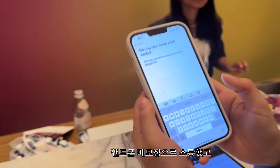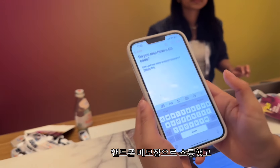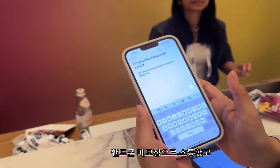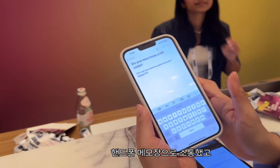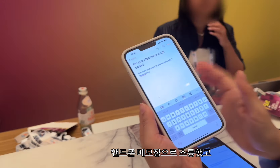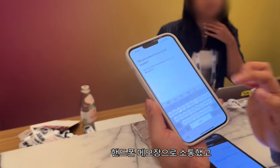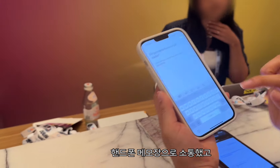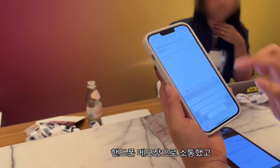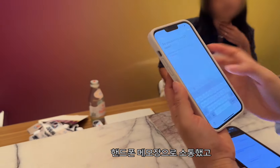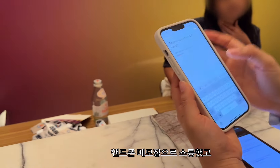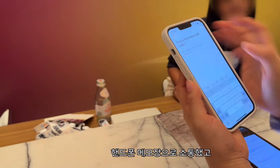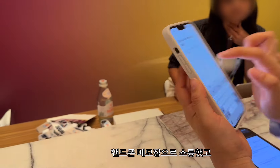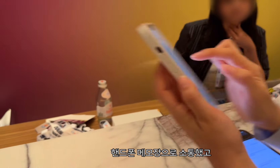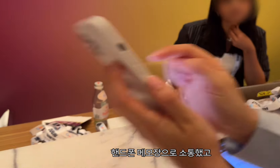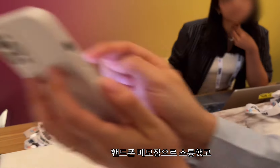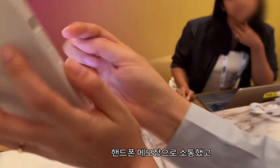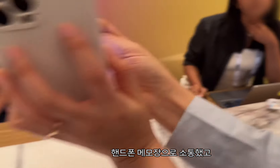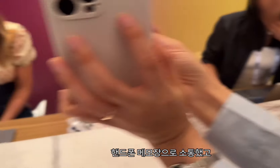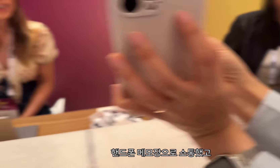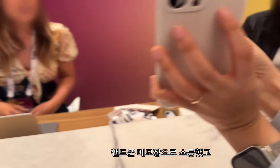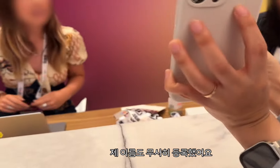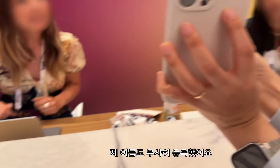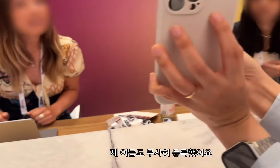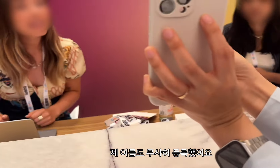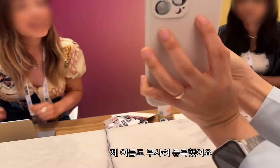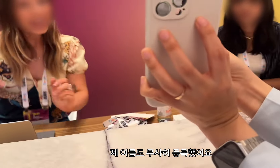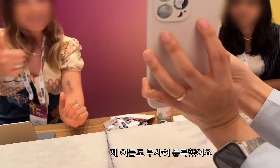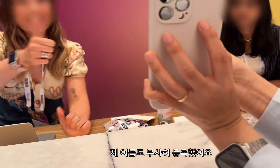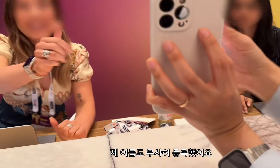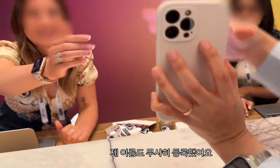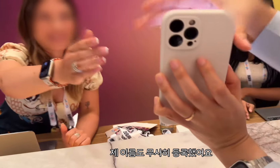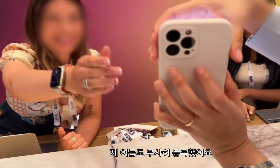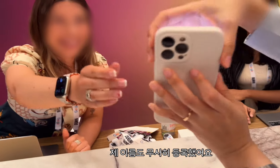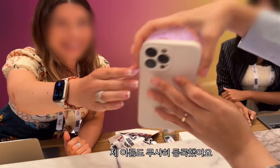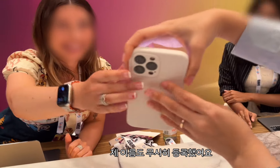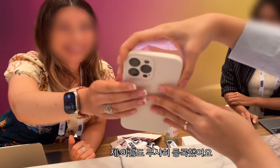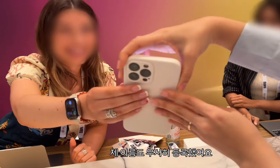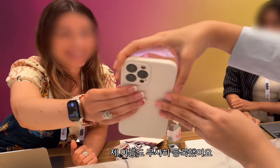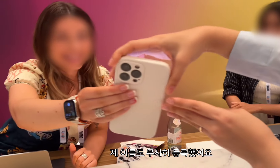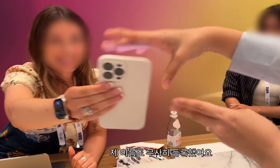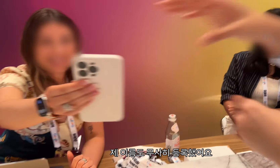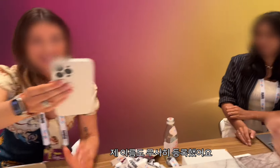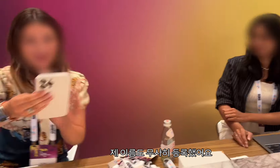She communicated through a notepad on phone and my name was successfully registered.